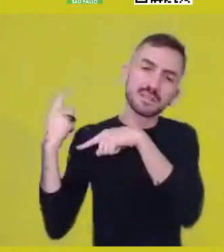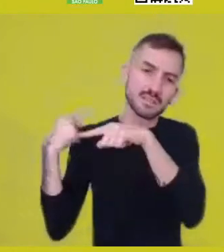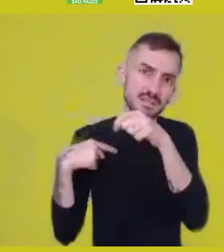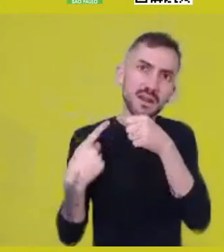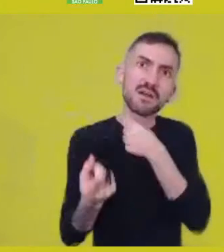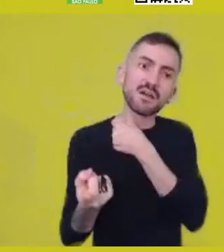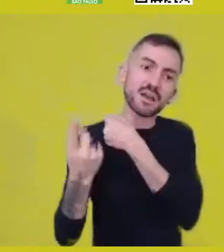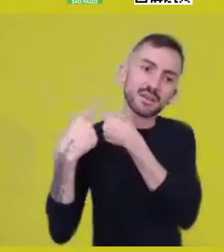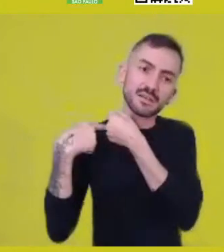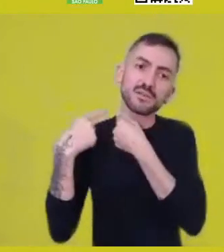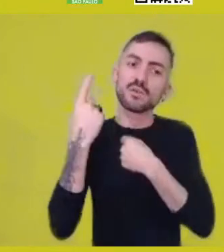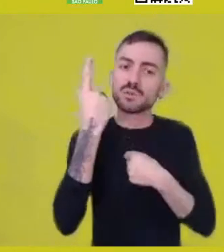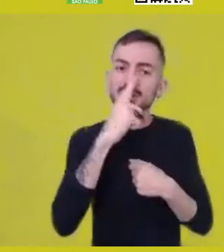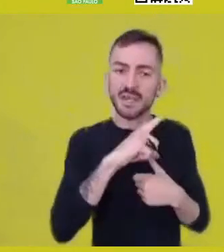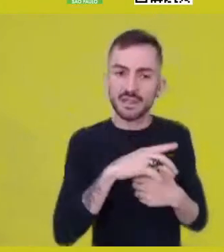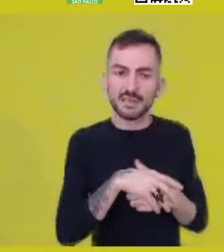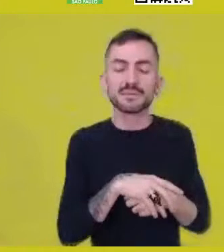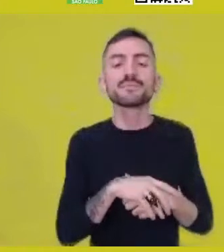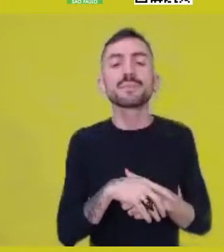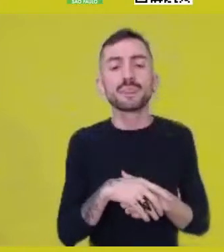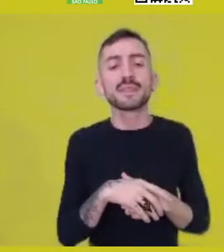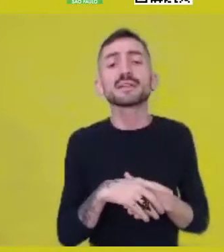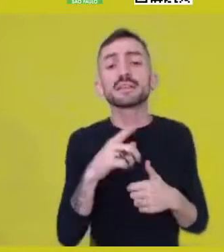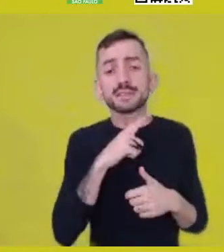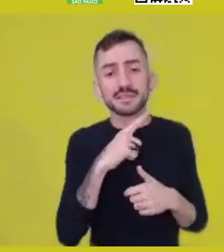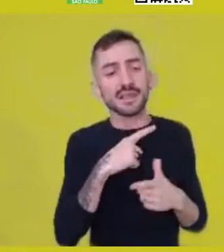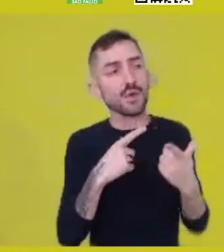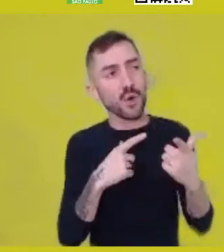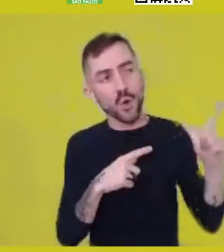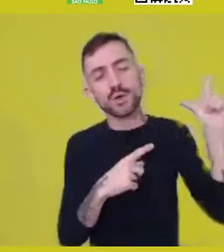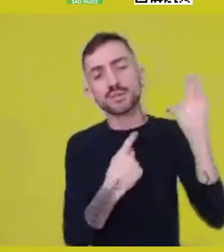I’m going to collate this question - because I want both of you to talk,